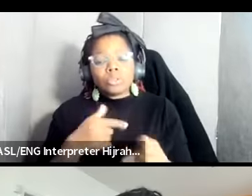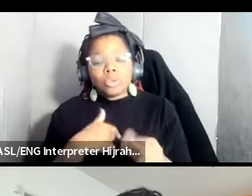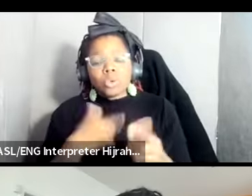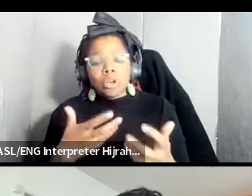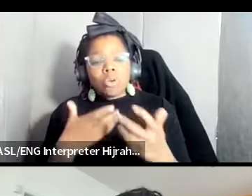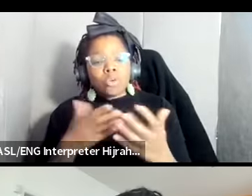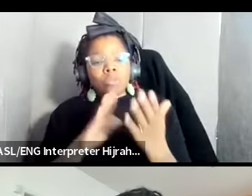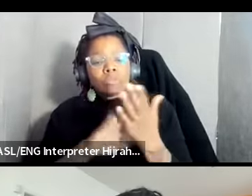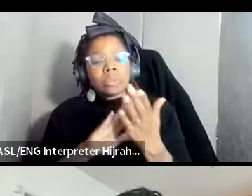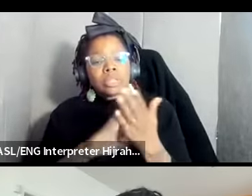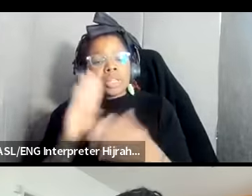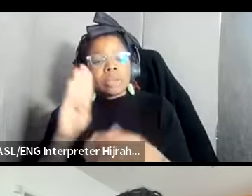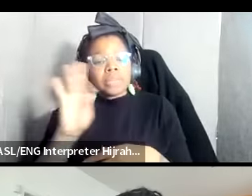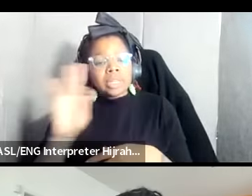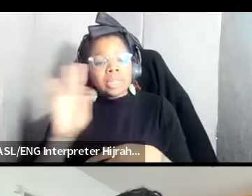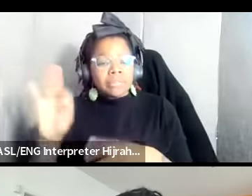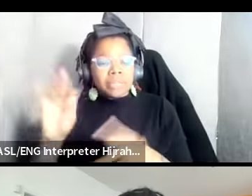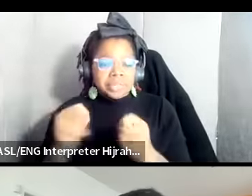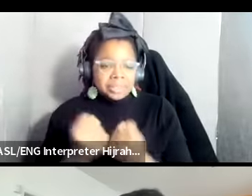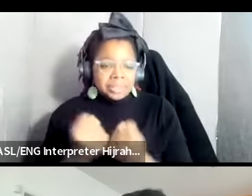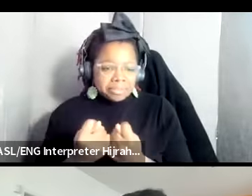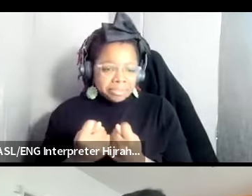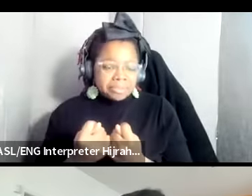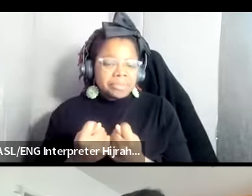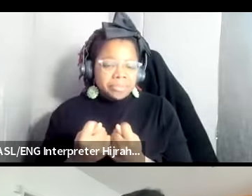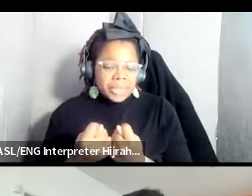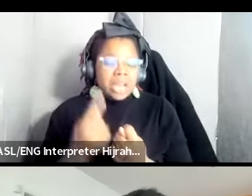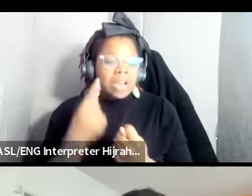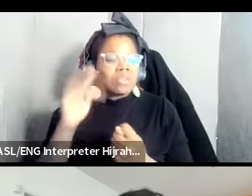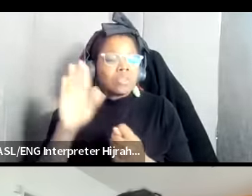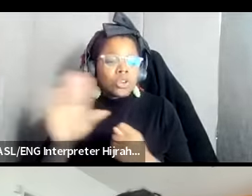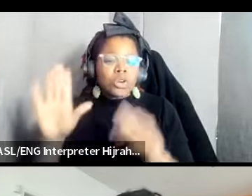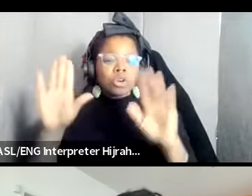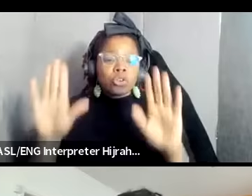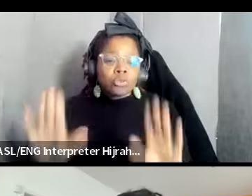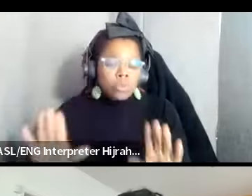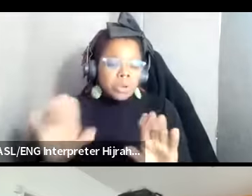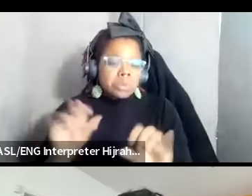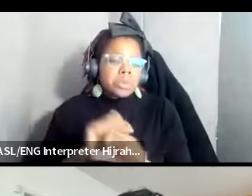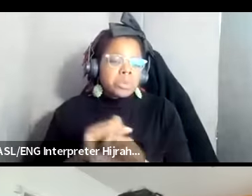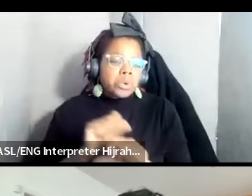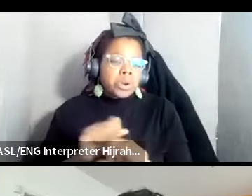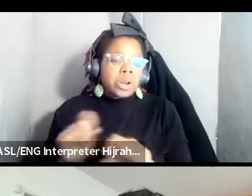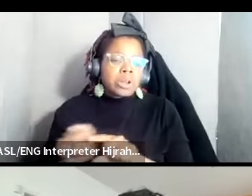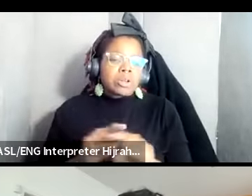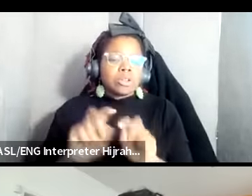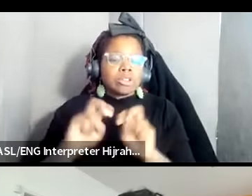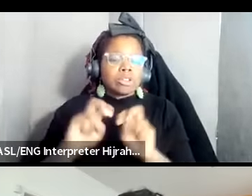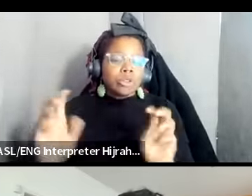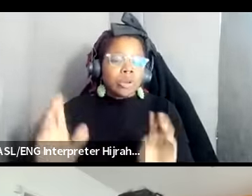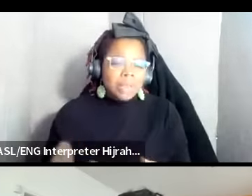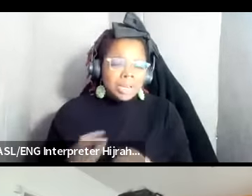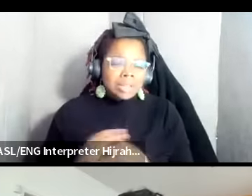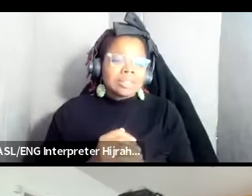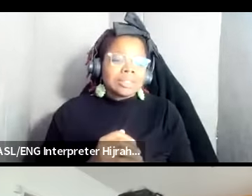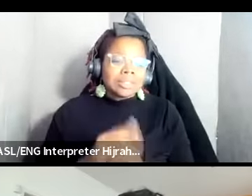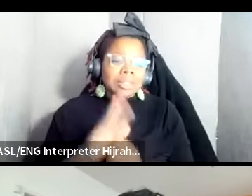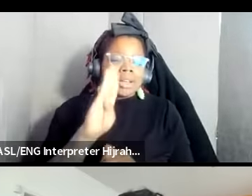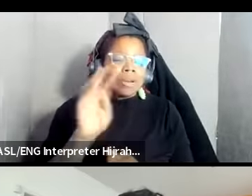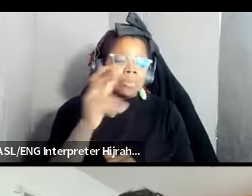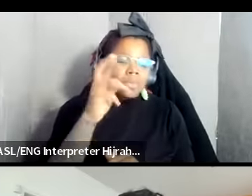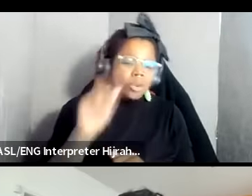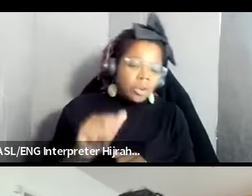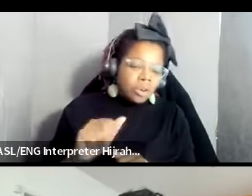the BFF team as well for your incredible hard work and to our panelist to Barbara ransby to ban to